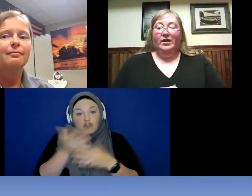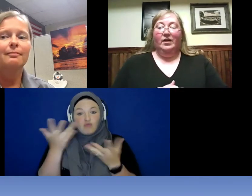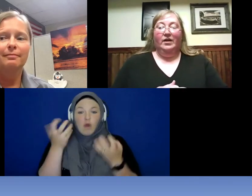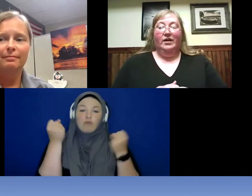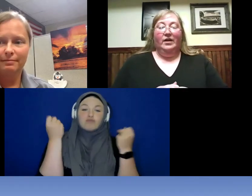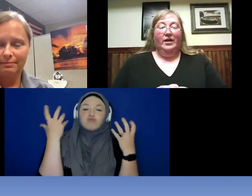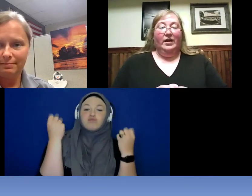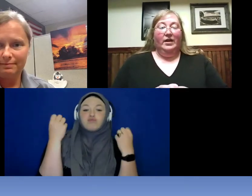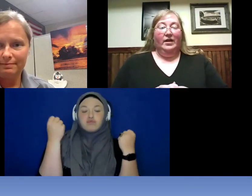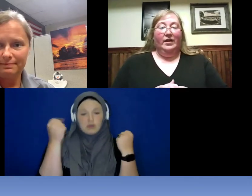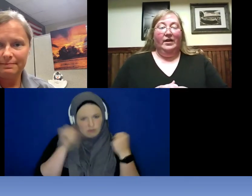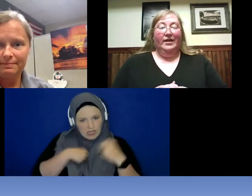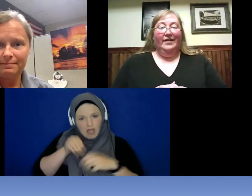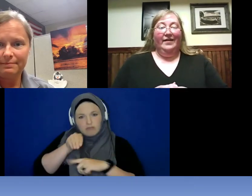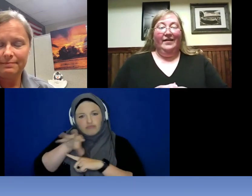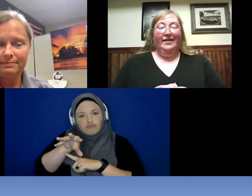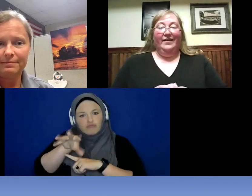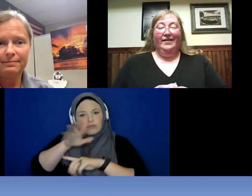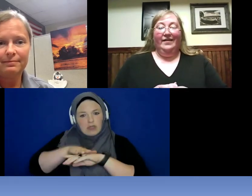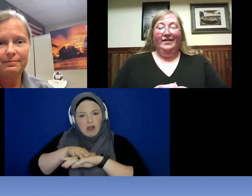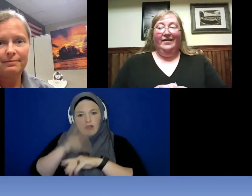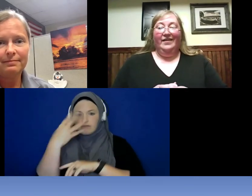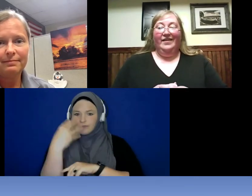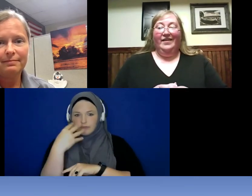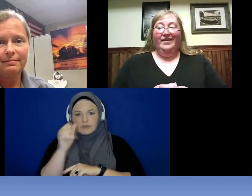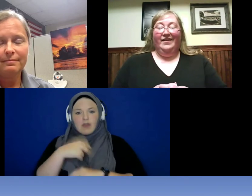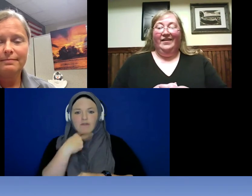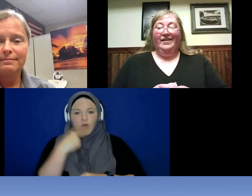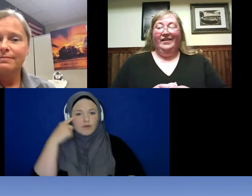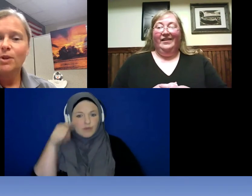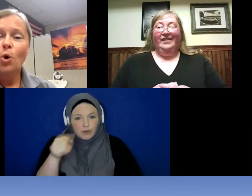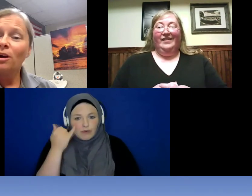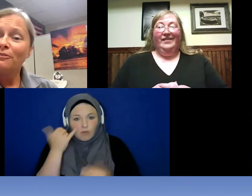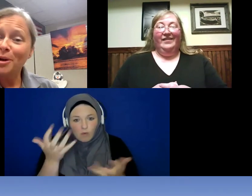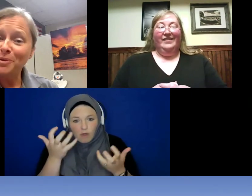Reanna: Or if when we are